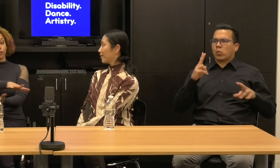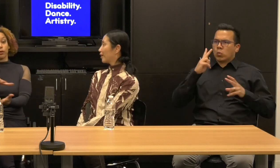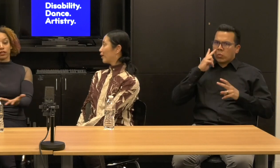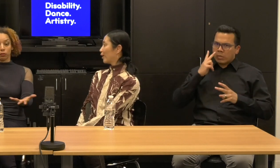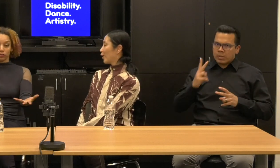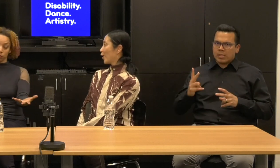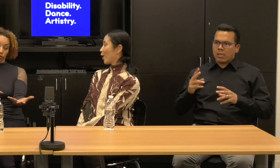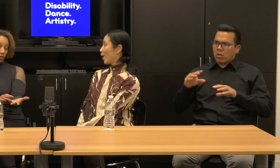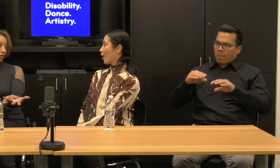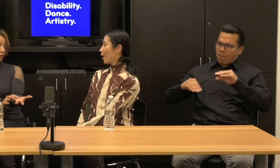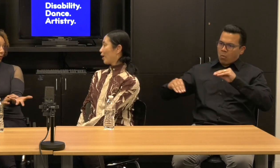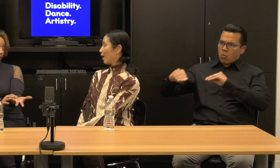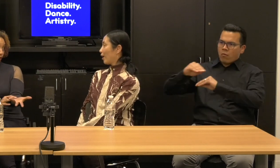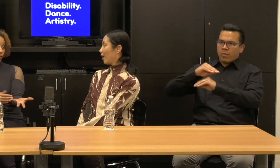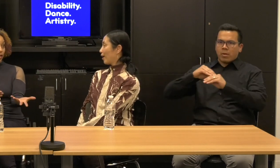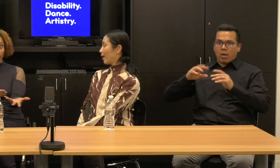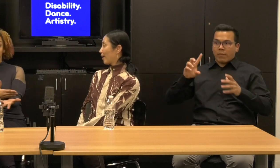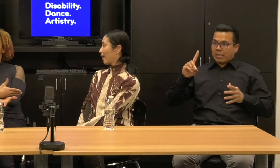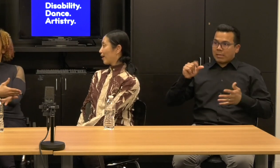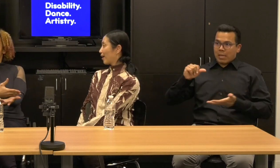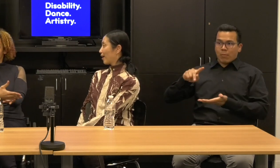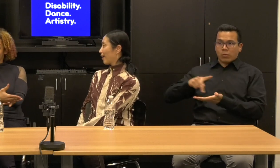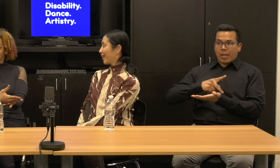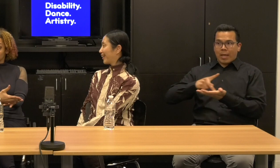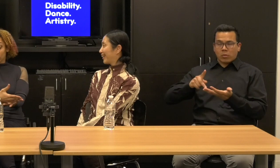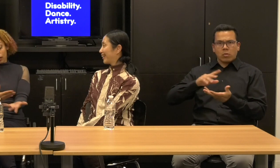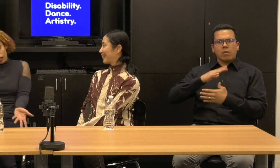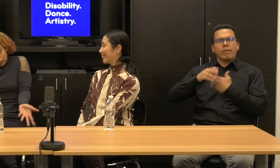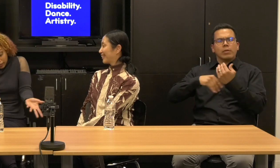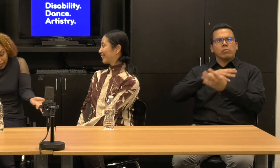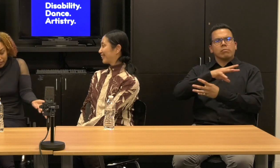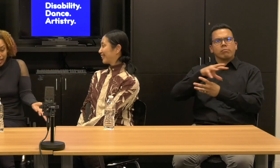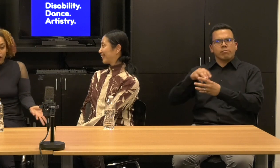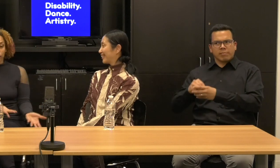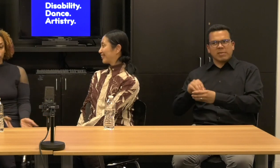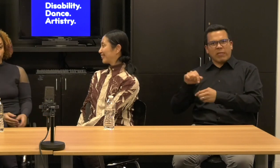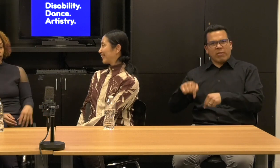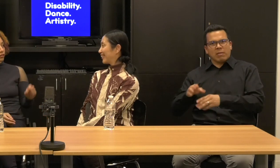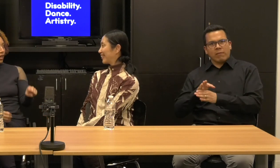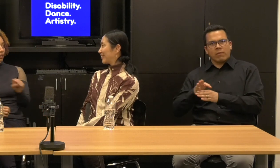Is one of the ways in which they say what the answers came into the field and now contact